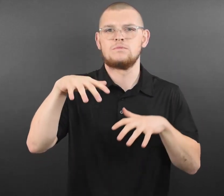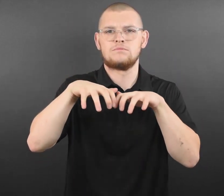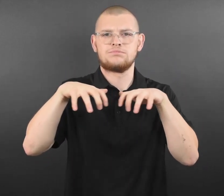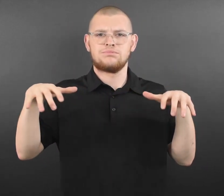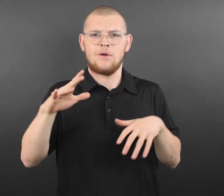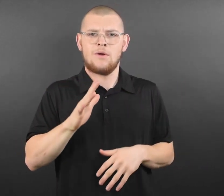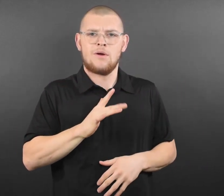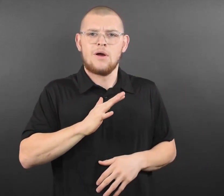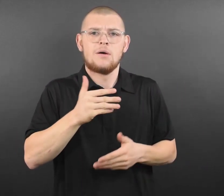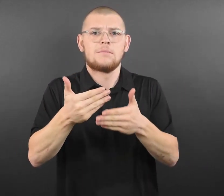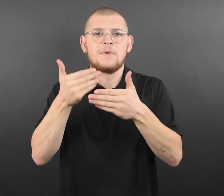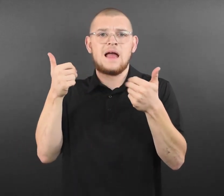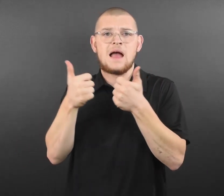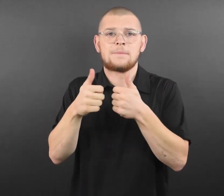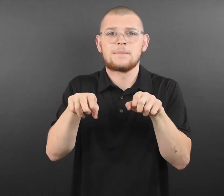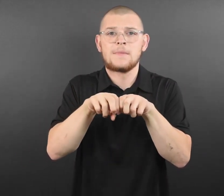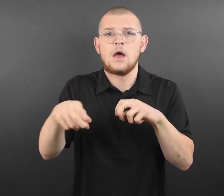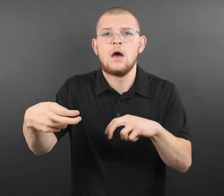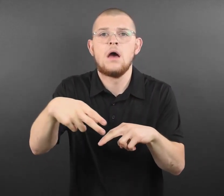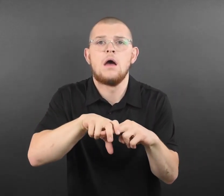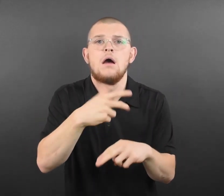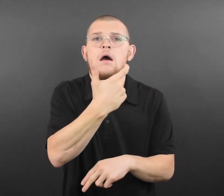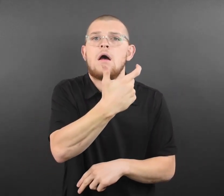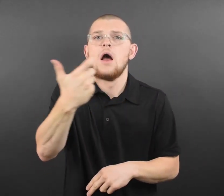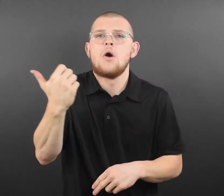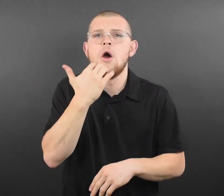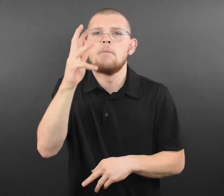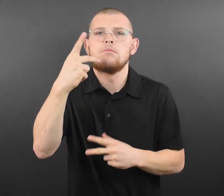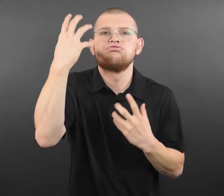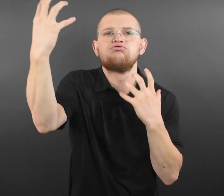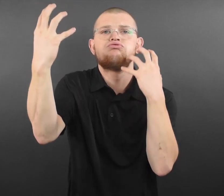● 1 hour of ice time at Xcel Energy Center. ●